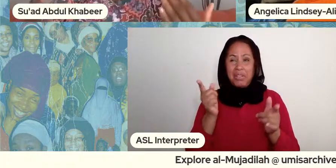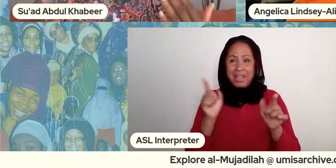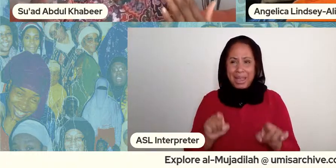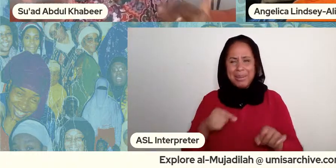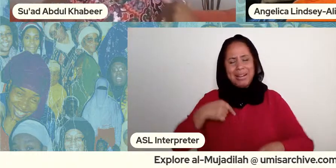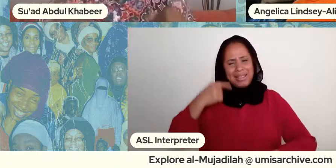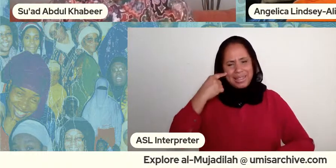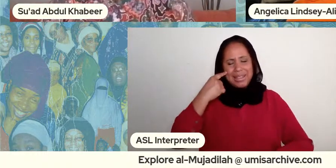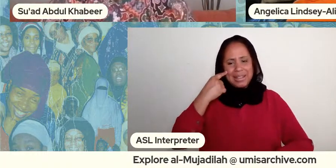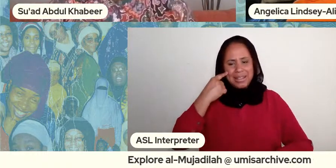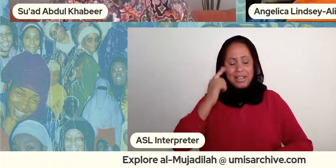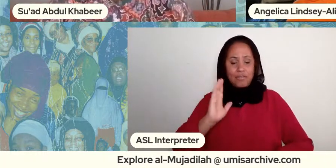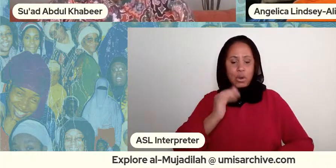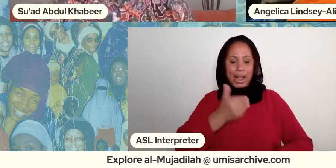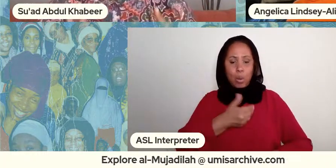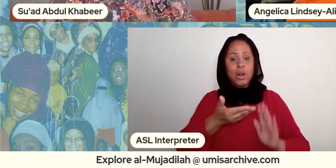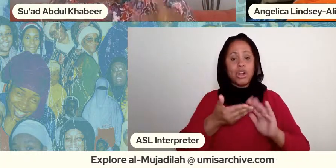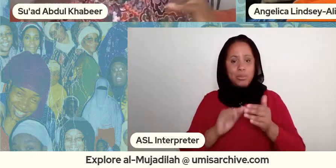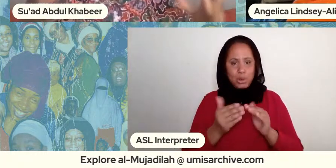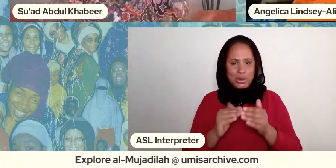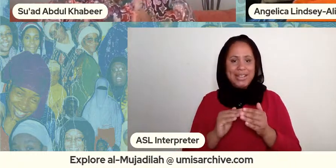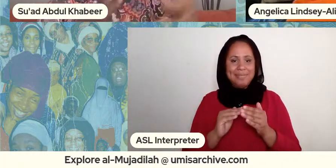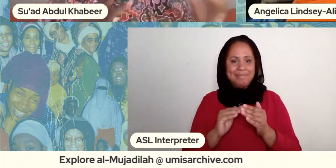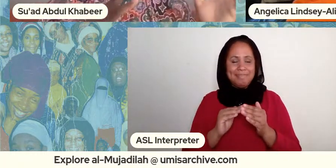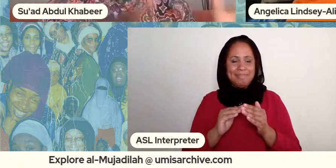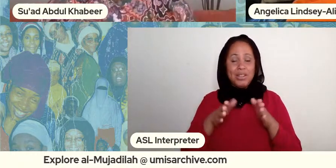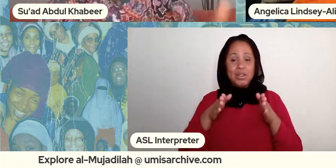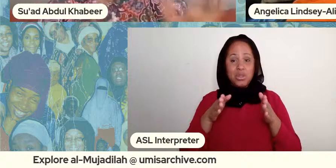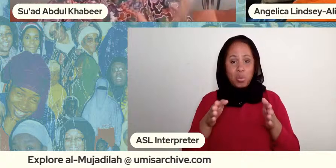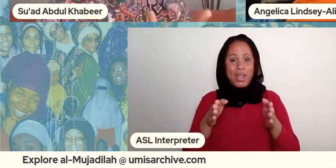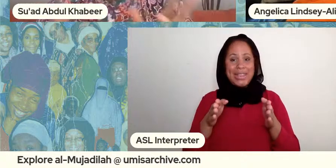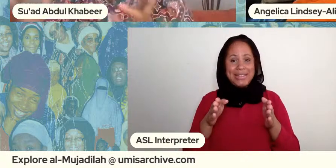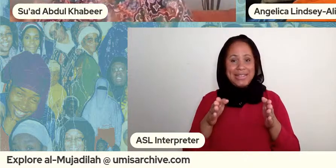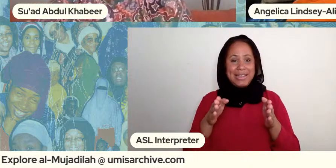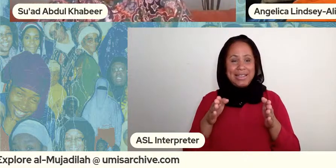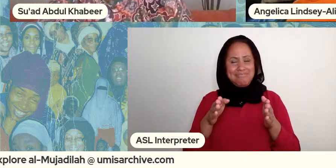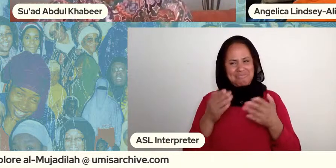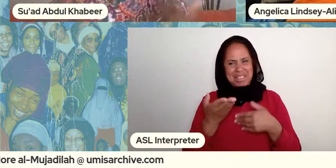for our community right the kind of ways in which the king she was talking about could be bringing